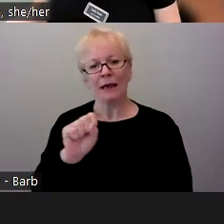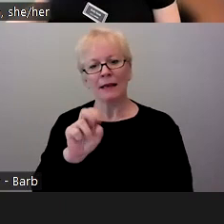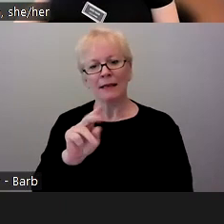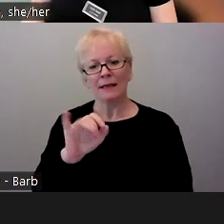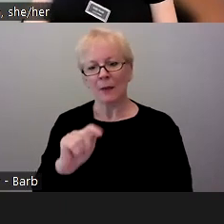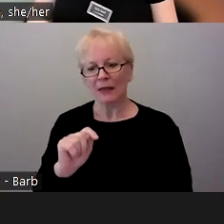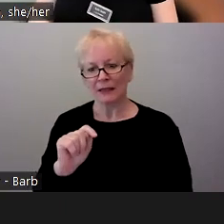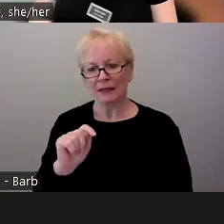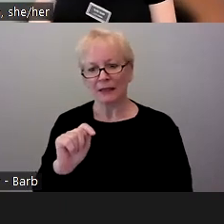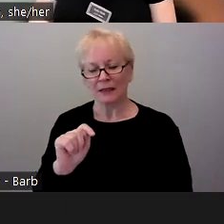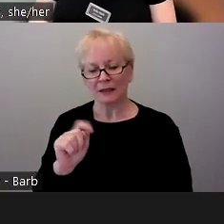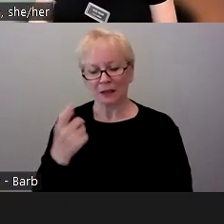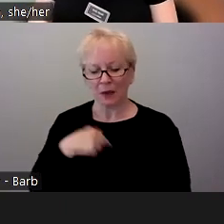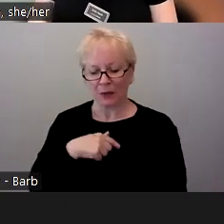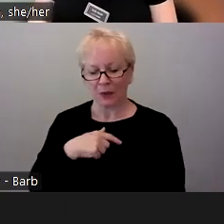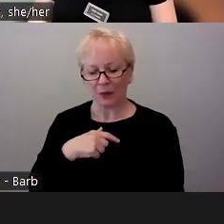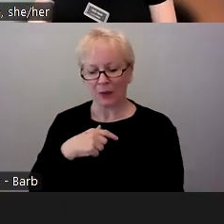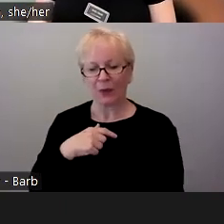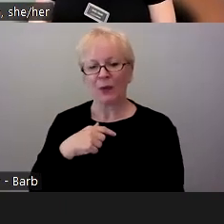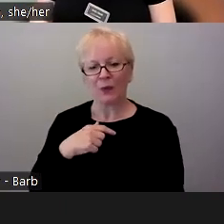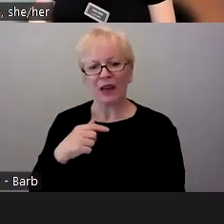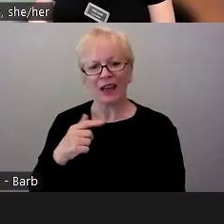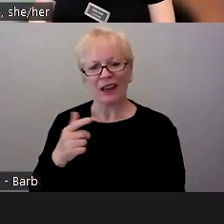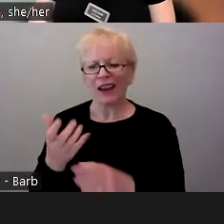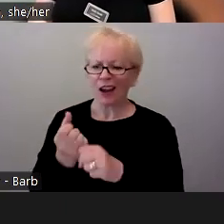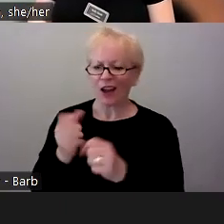that it'd t's really great to connect when we used to host the event in person and it